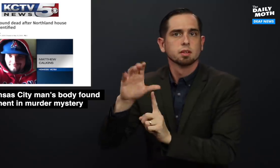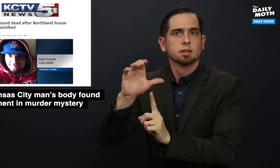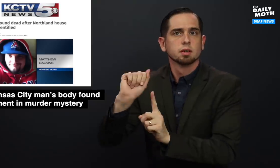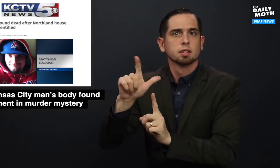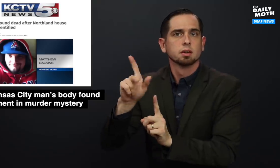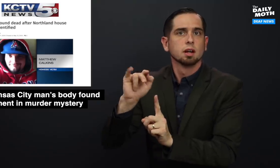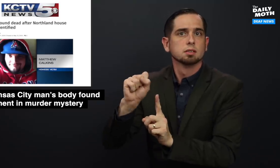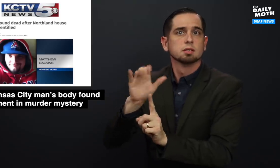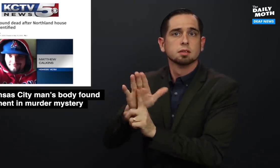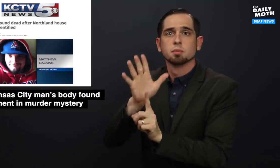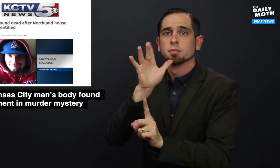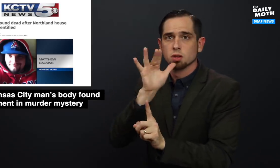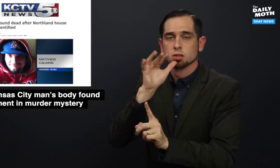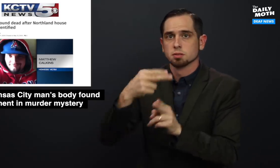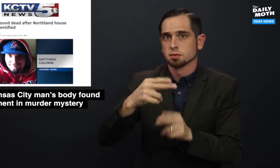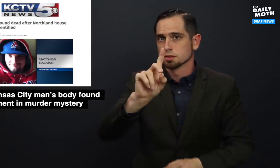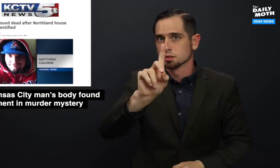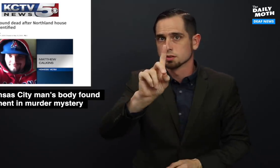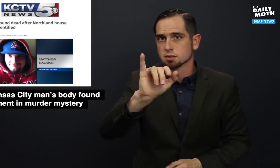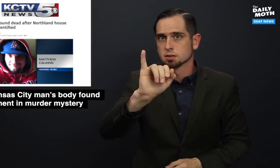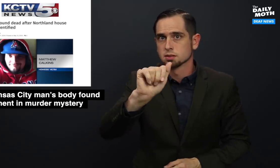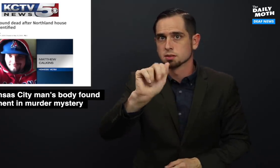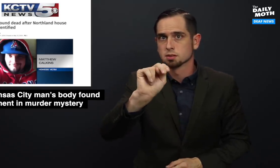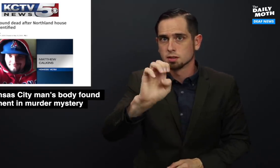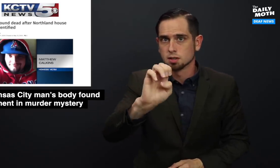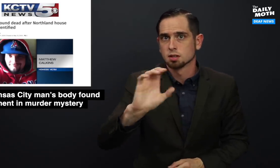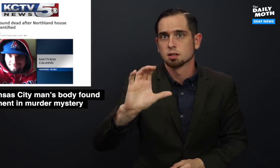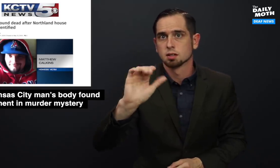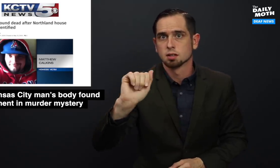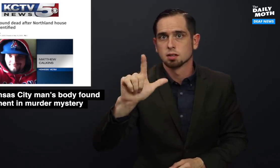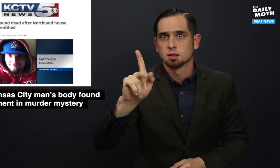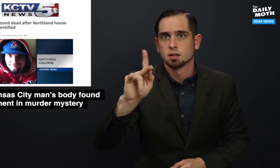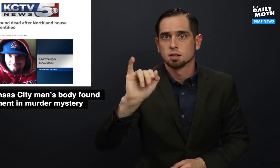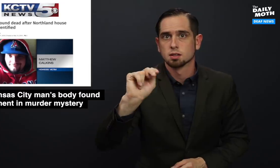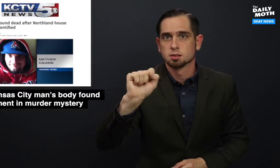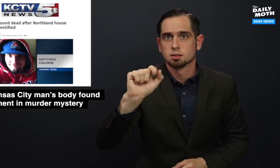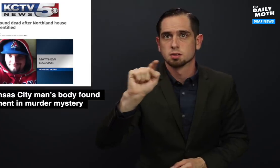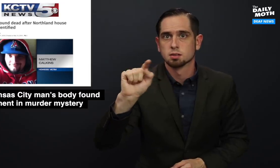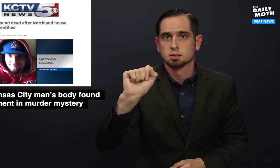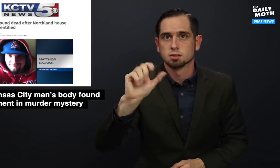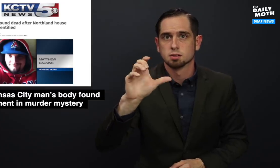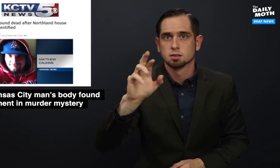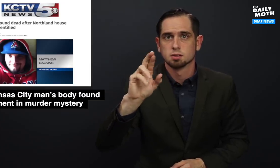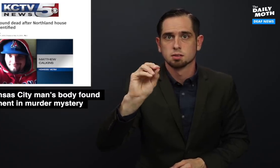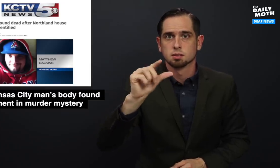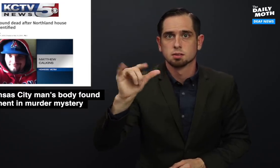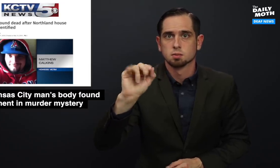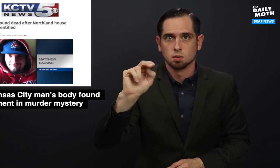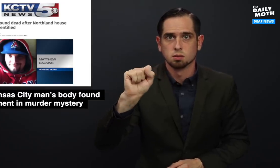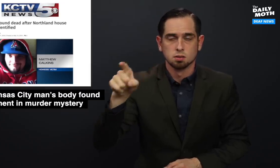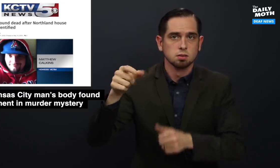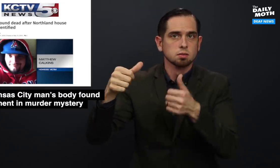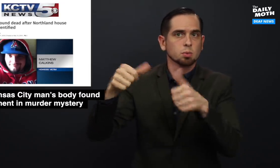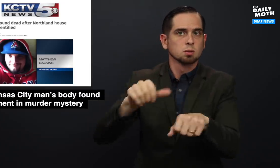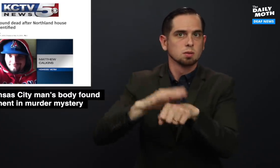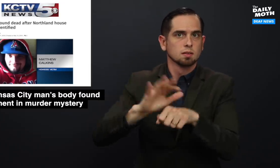Calkins' mother, Diane Calkins-Scroggins,